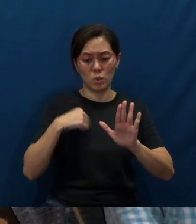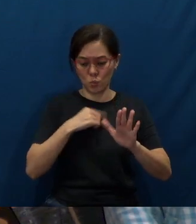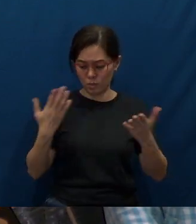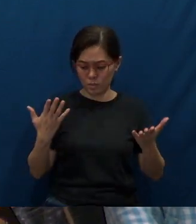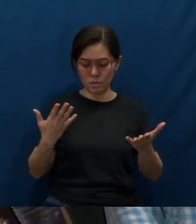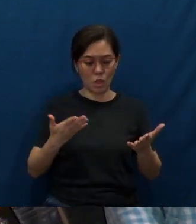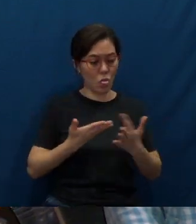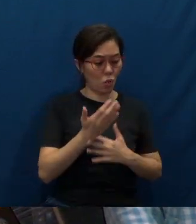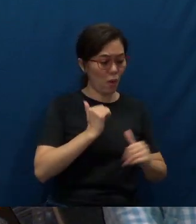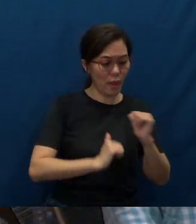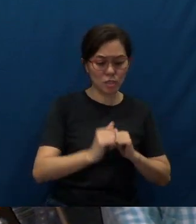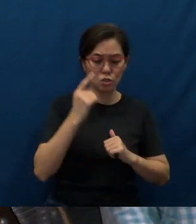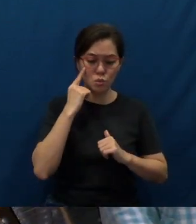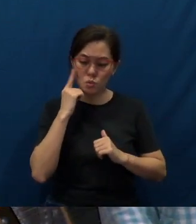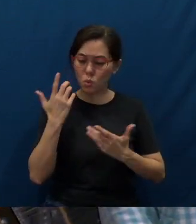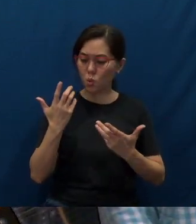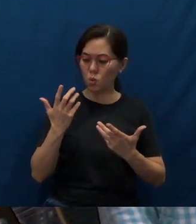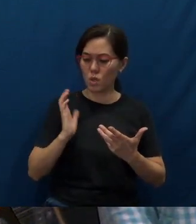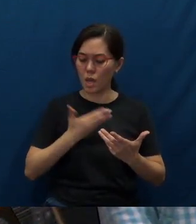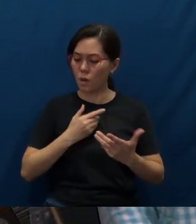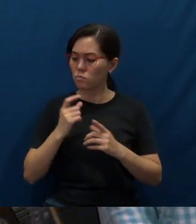our actions, our thoughts, our words.